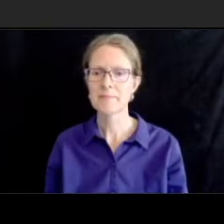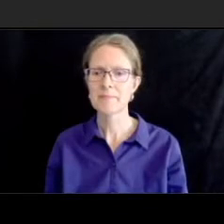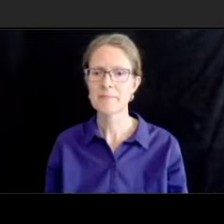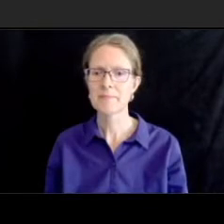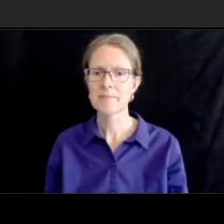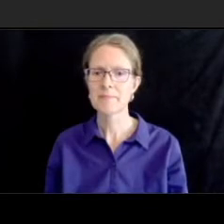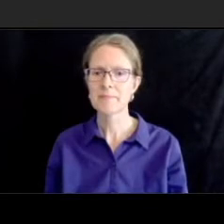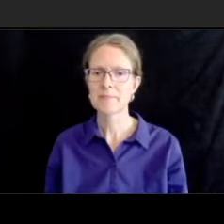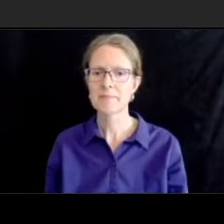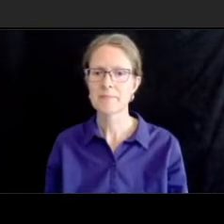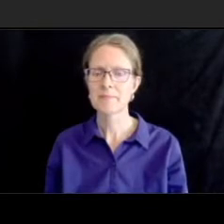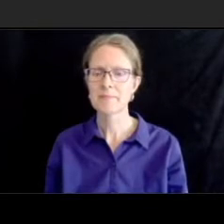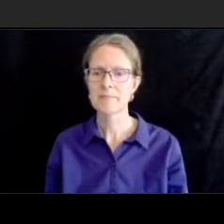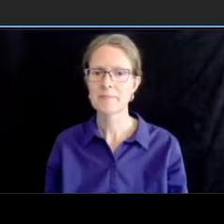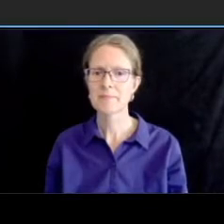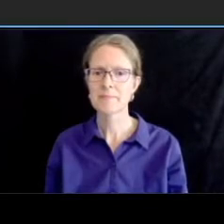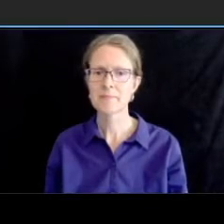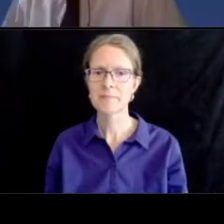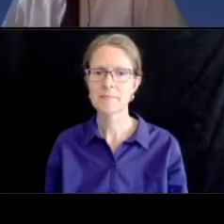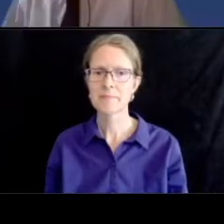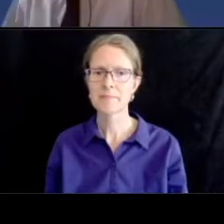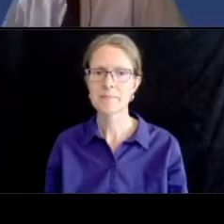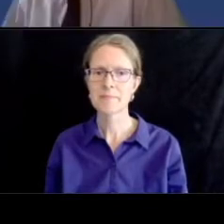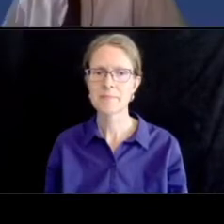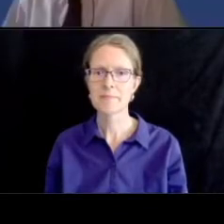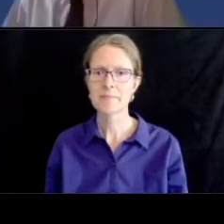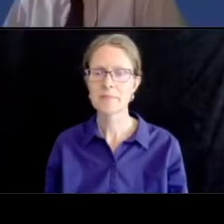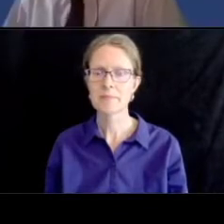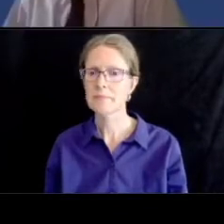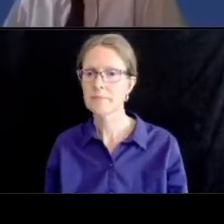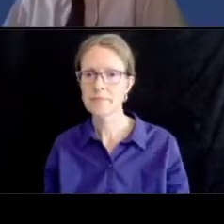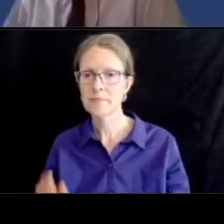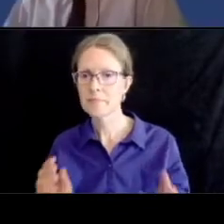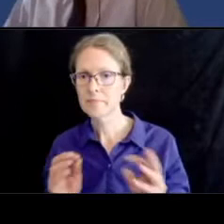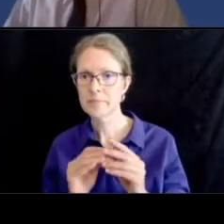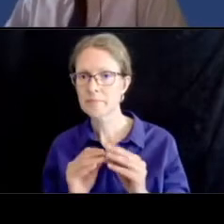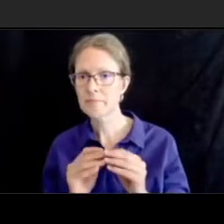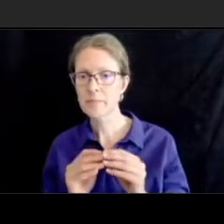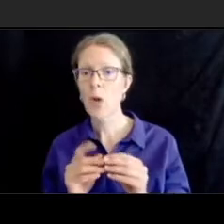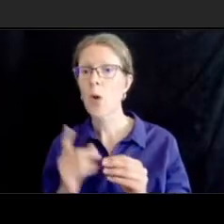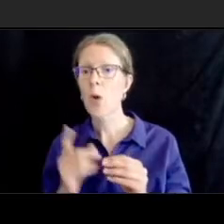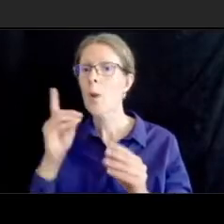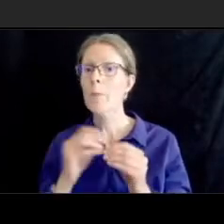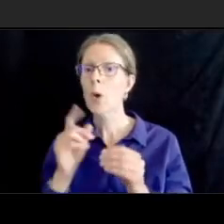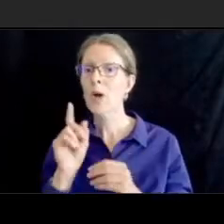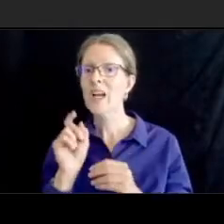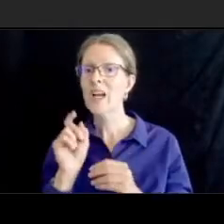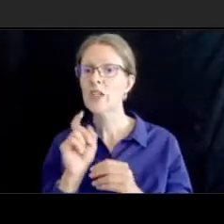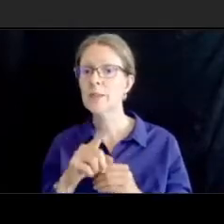looks like somebody will just type in there yep and we just have one more question and let me uh and i'll turn it back over